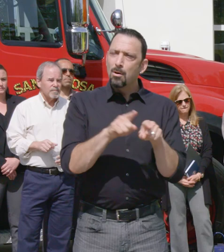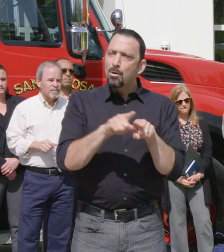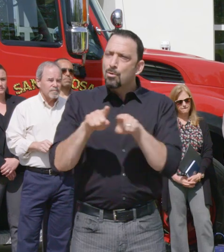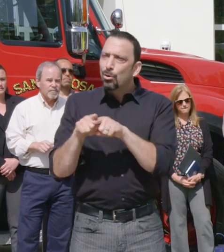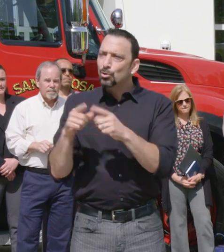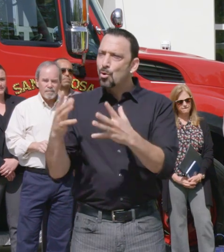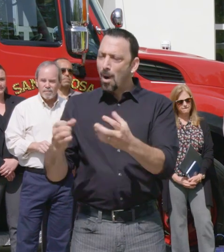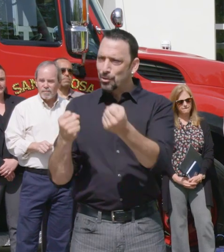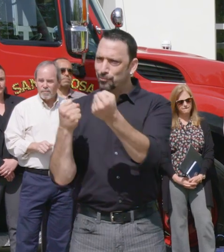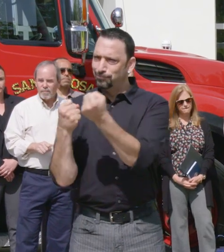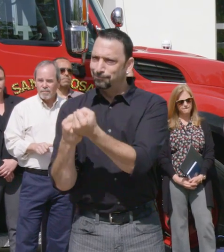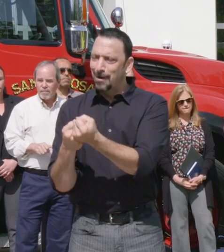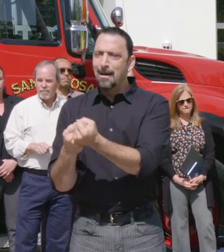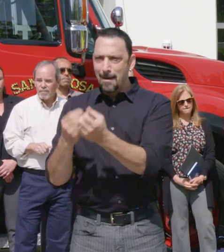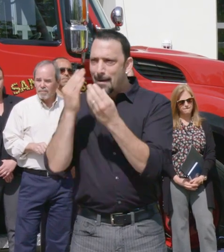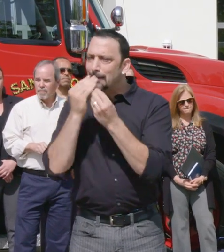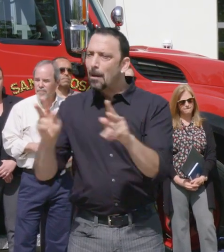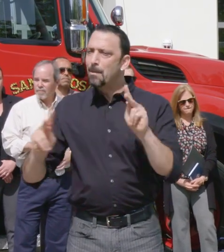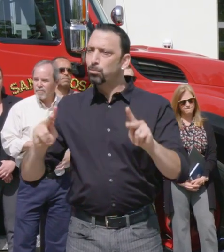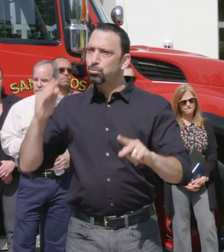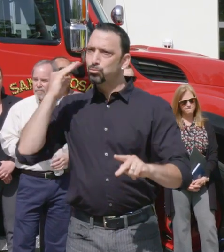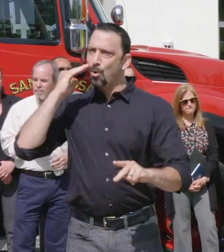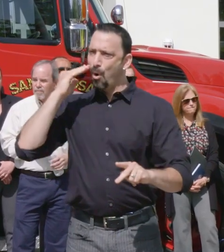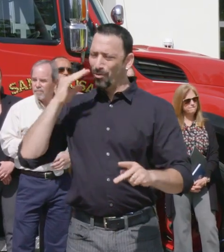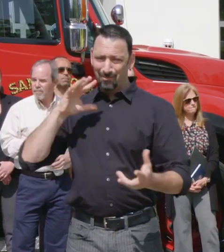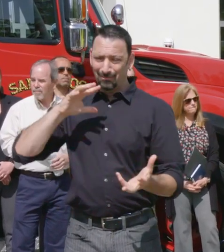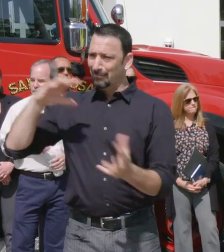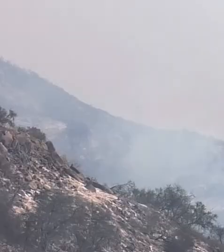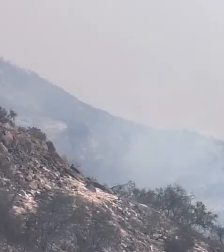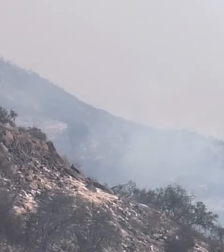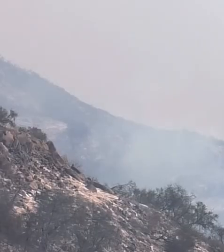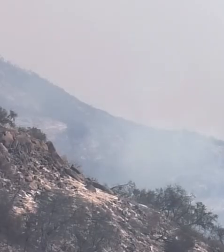continue to advocate for them that we will be there for them."